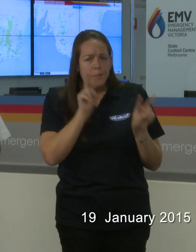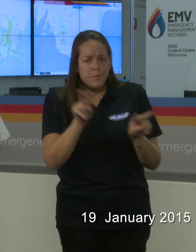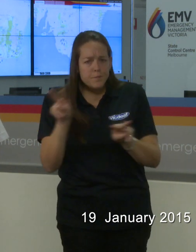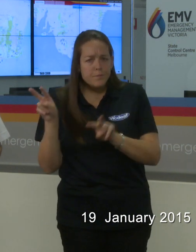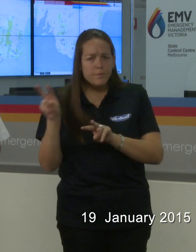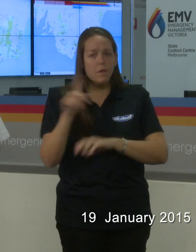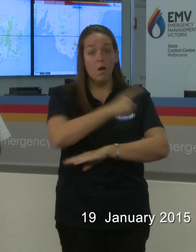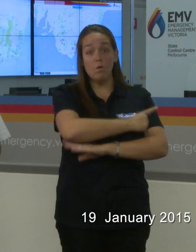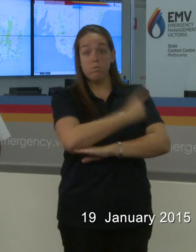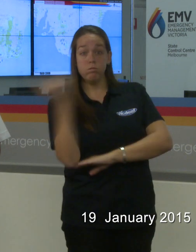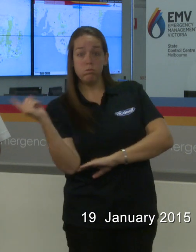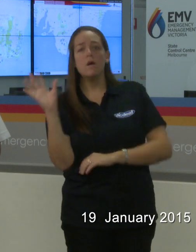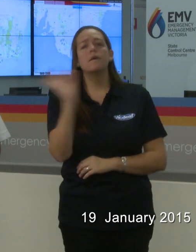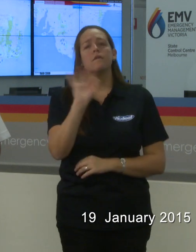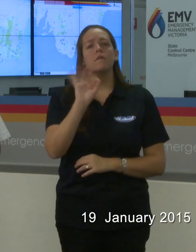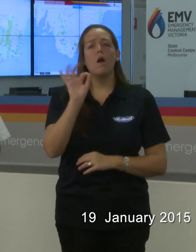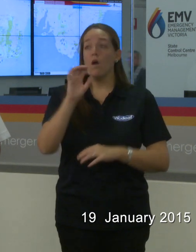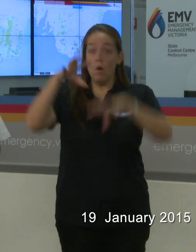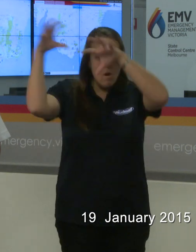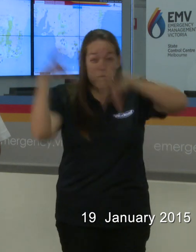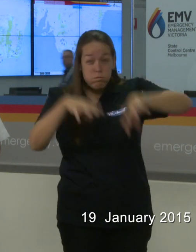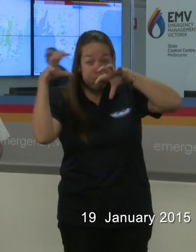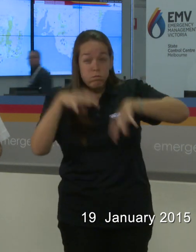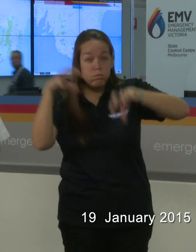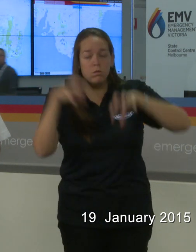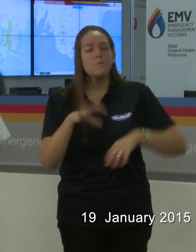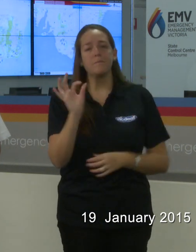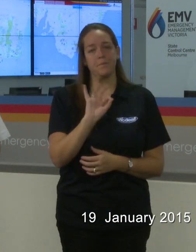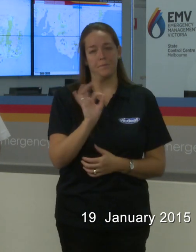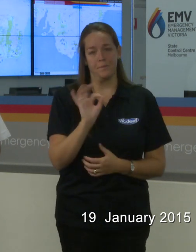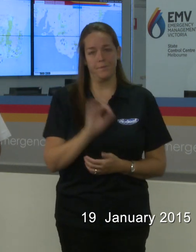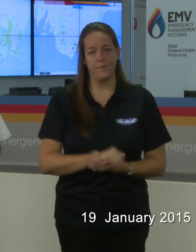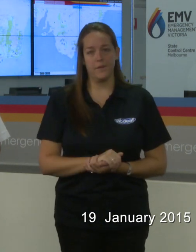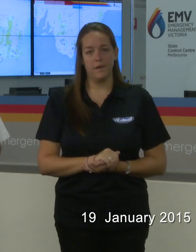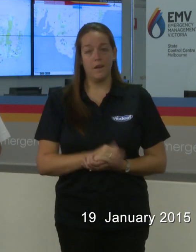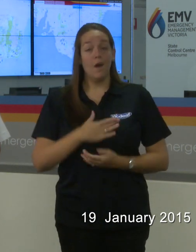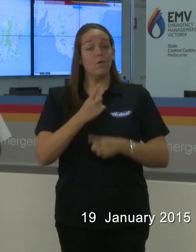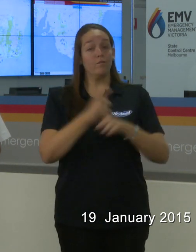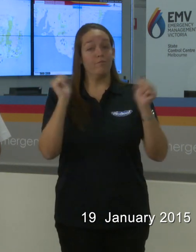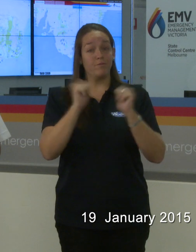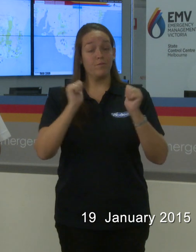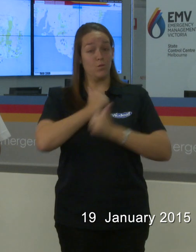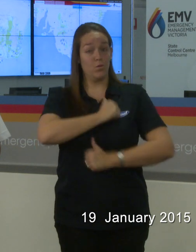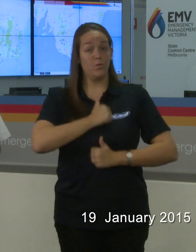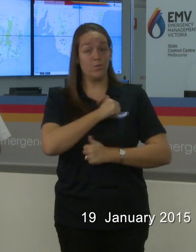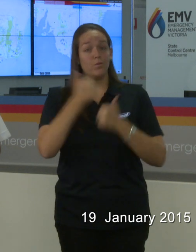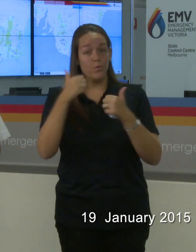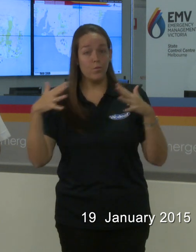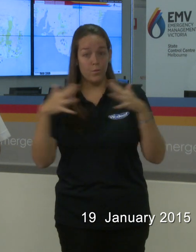and we certainly want see excessive rain. That's it for this week. Enjoy the week it'll be a mild nice